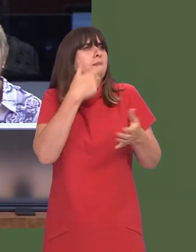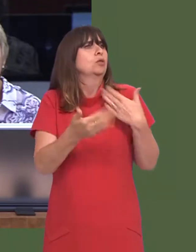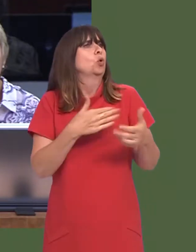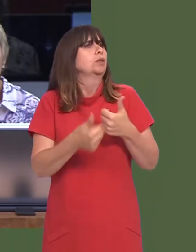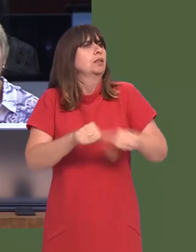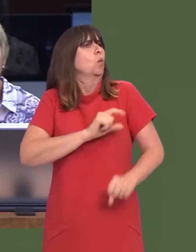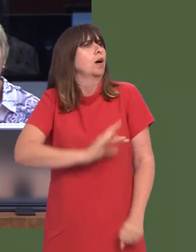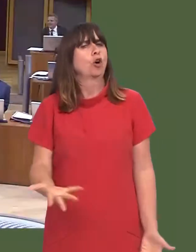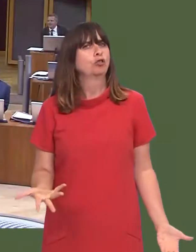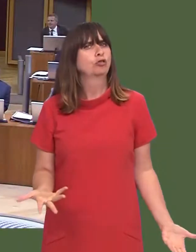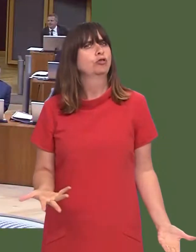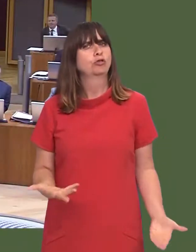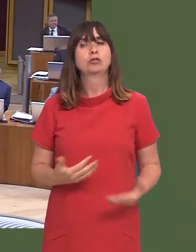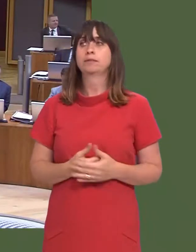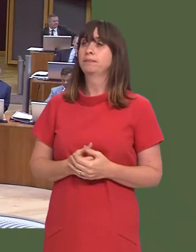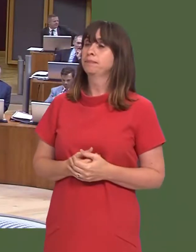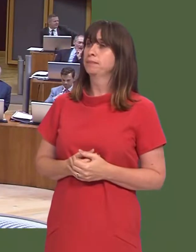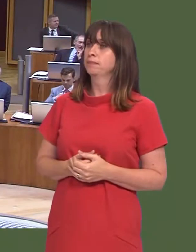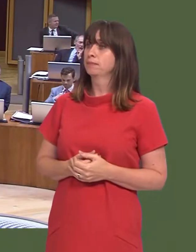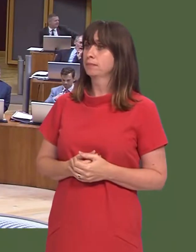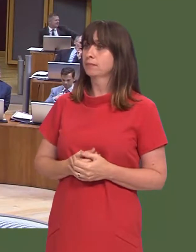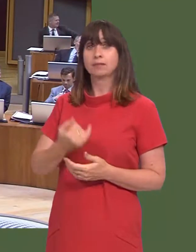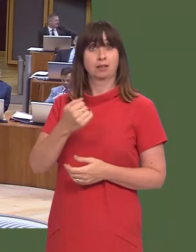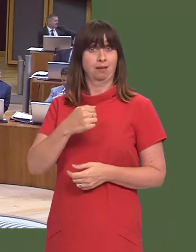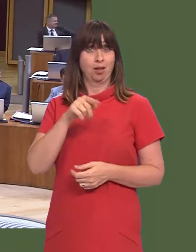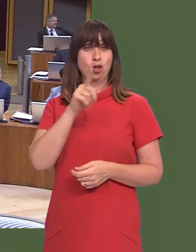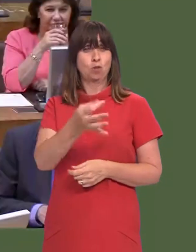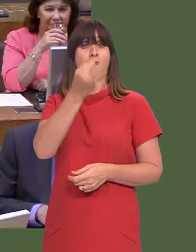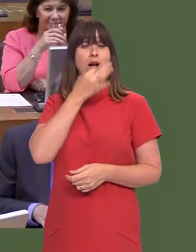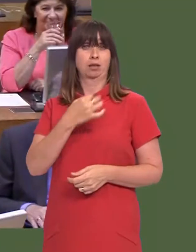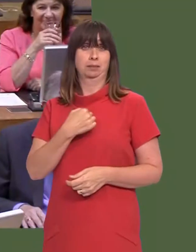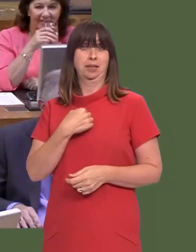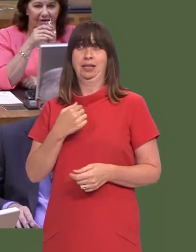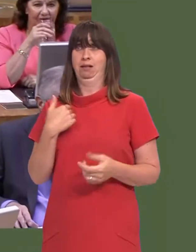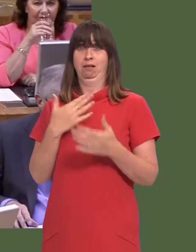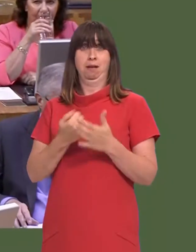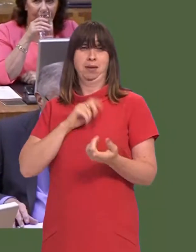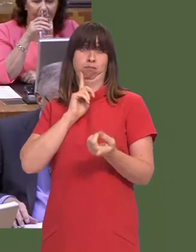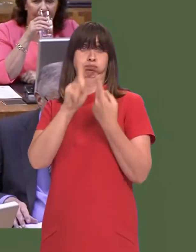few days could have been resolved? Carwyn Jones: Well, first of all, Iím sorry I gave a direct answer to a question she asked;